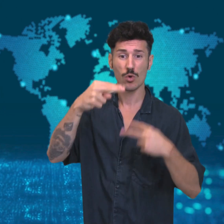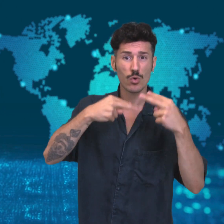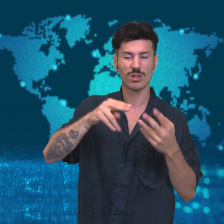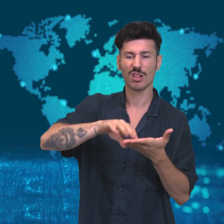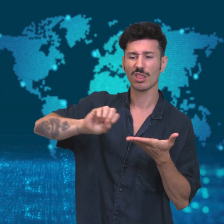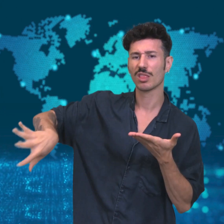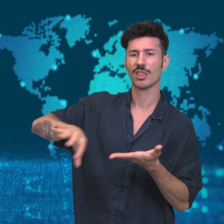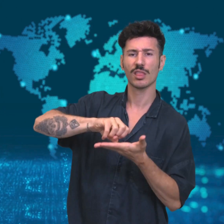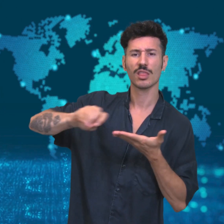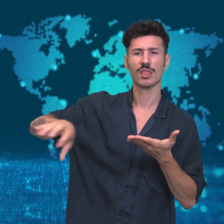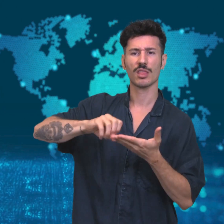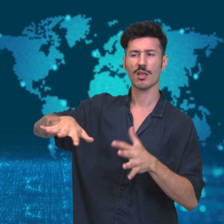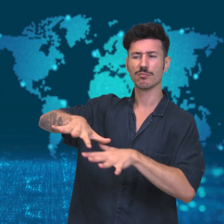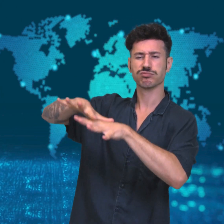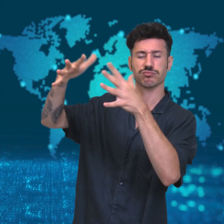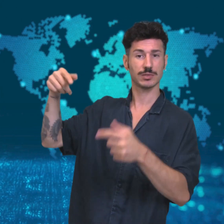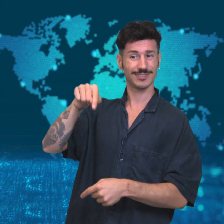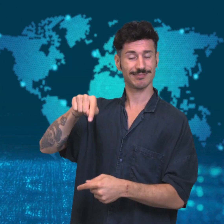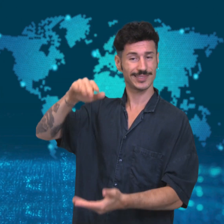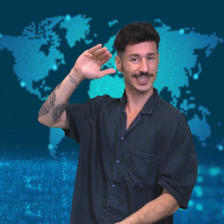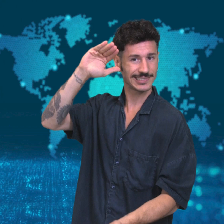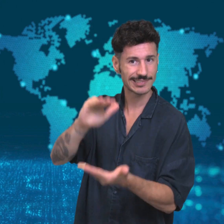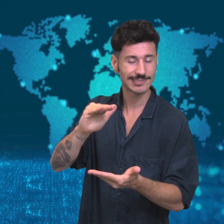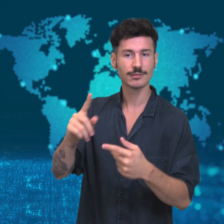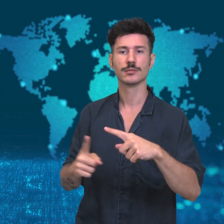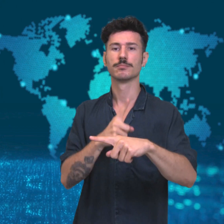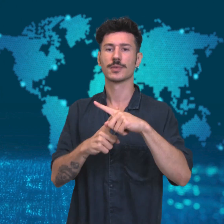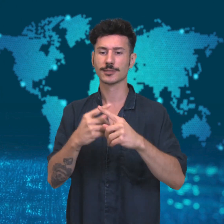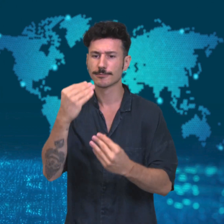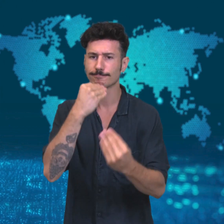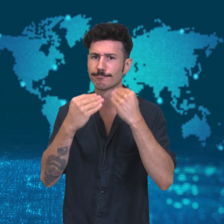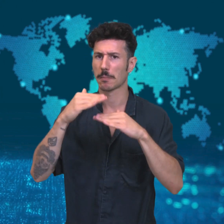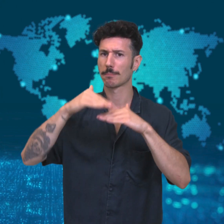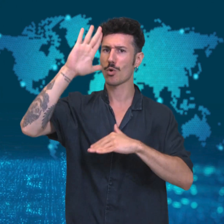The restaurant explained that they were encouraging